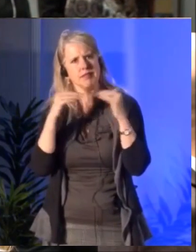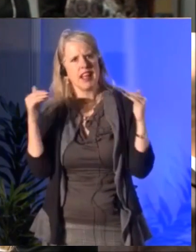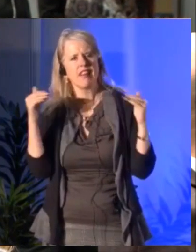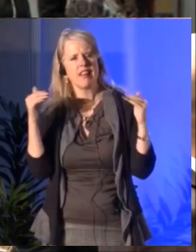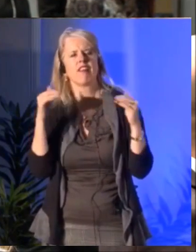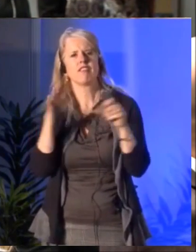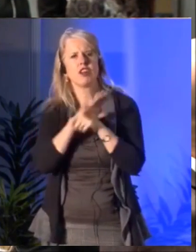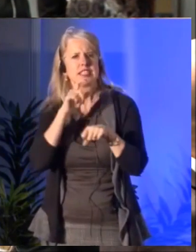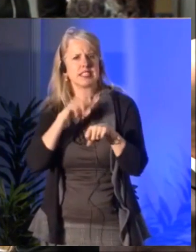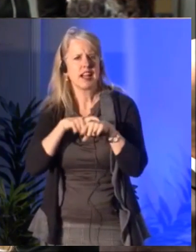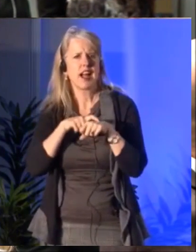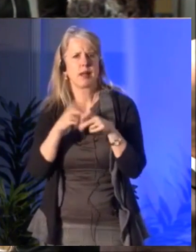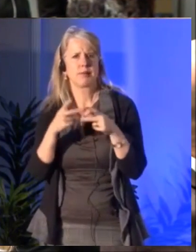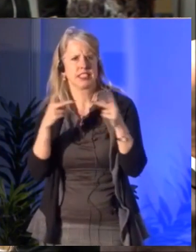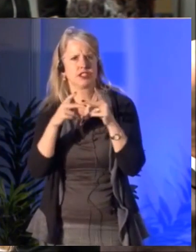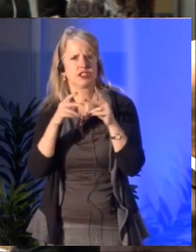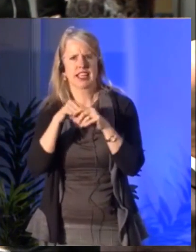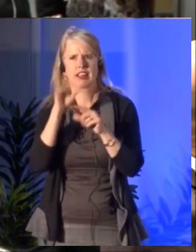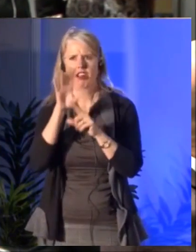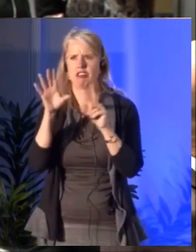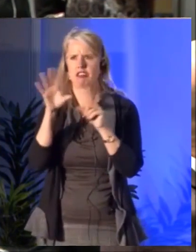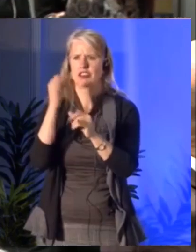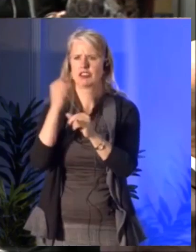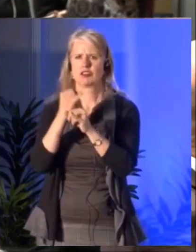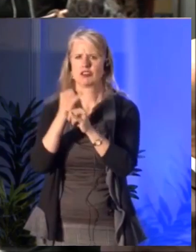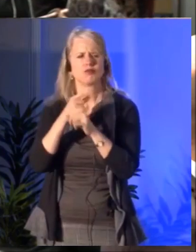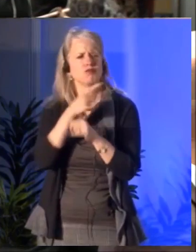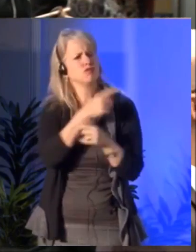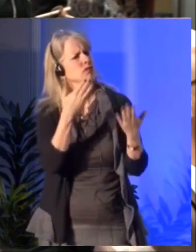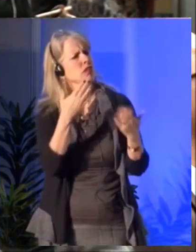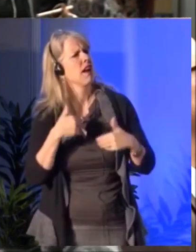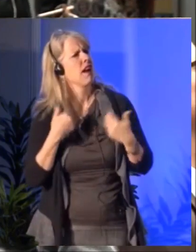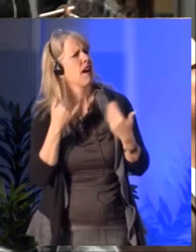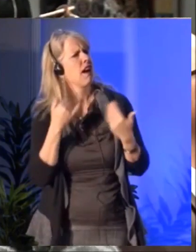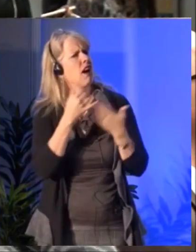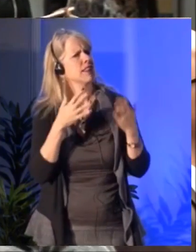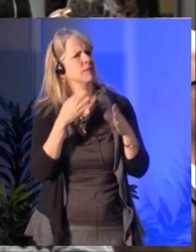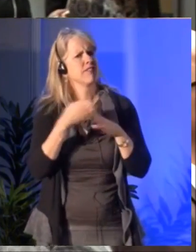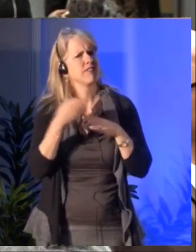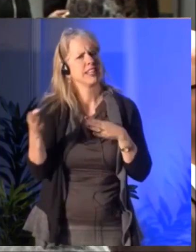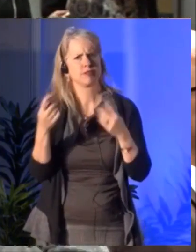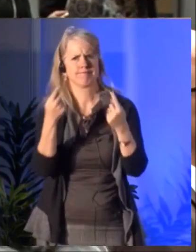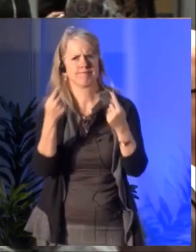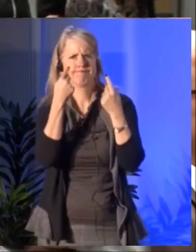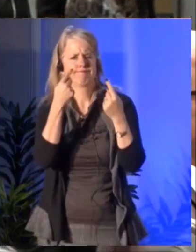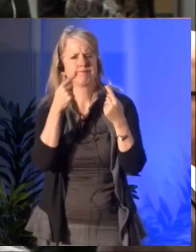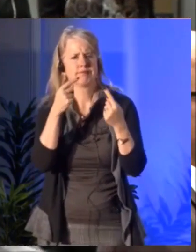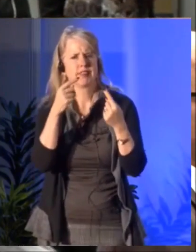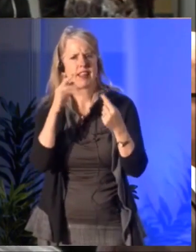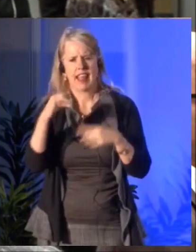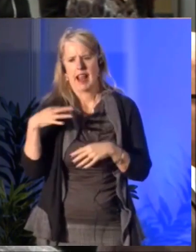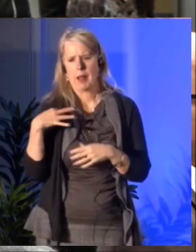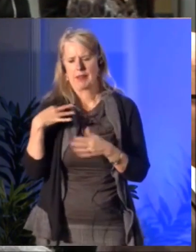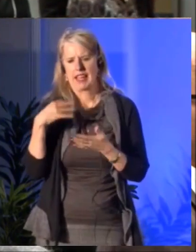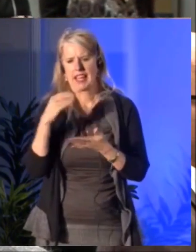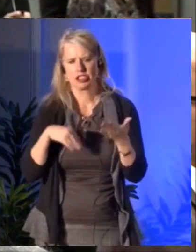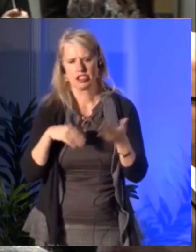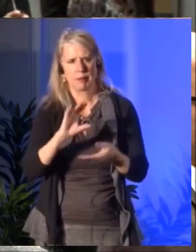out in the application pile and is there anything that cultural institutions in Canada can do to create more full-time positions